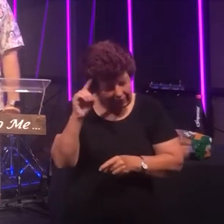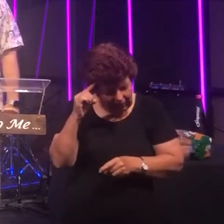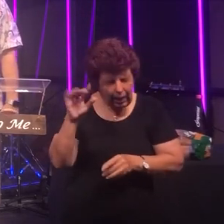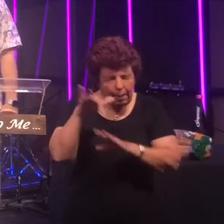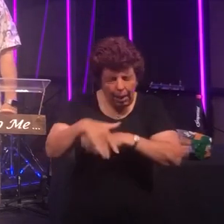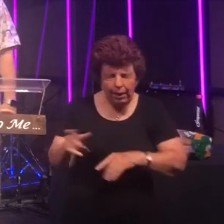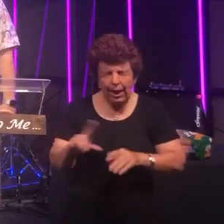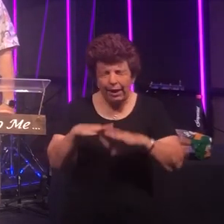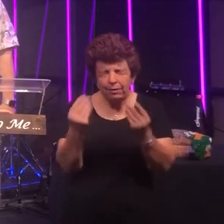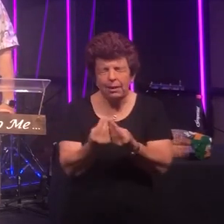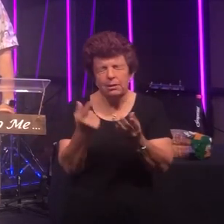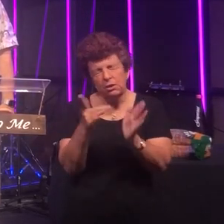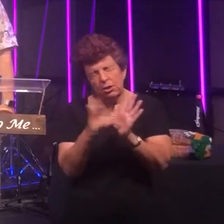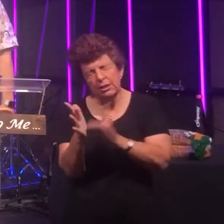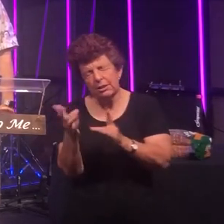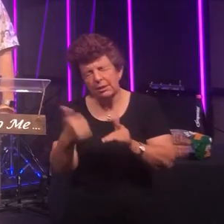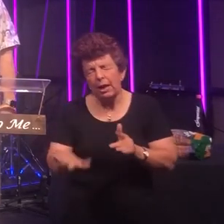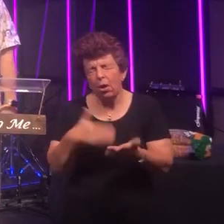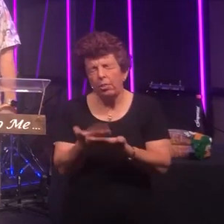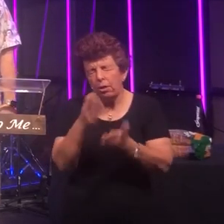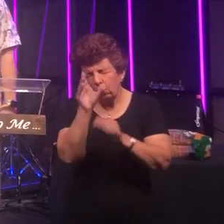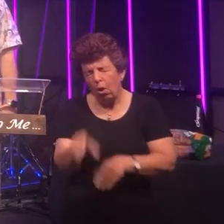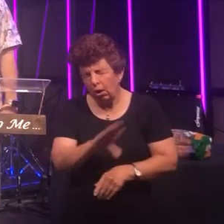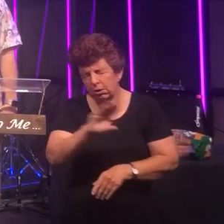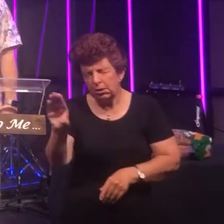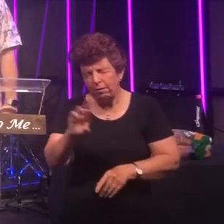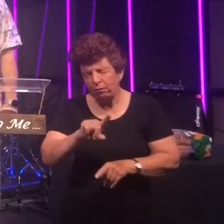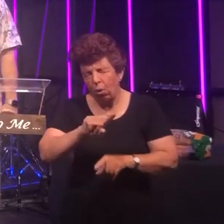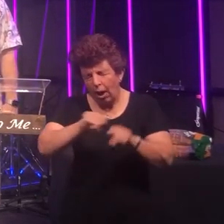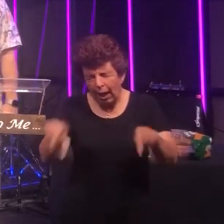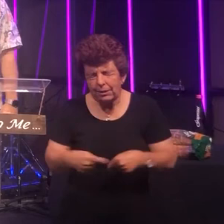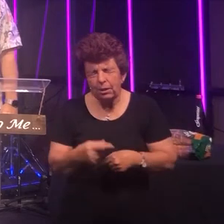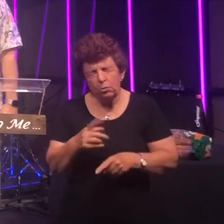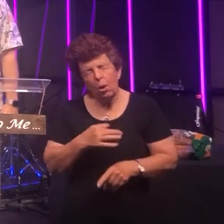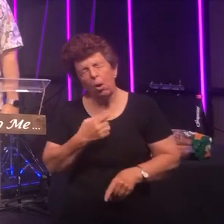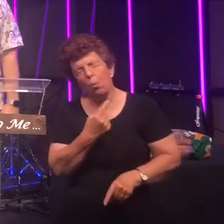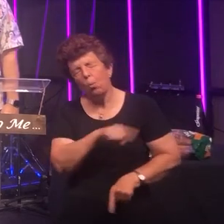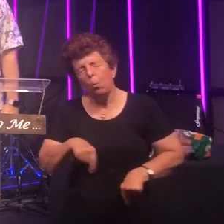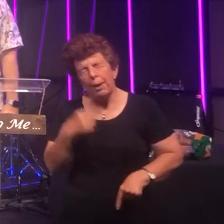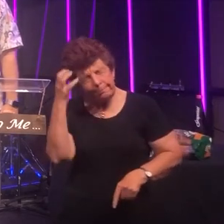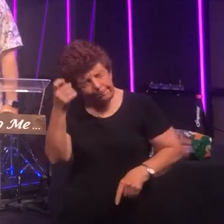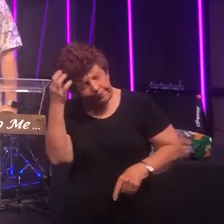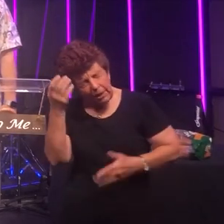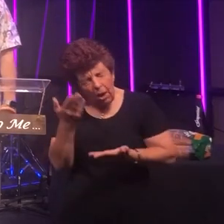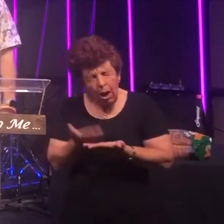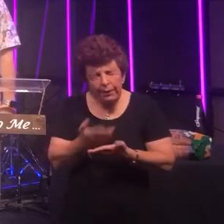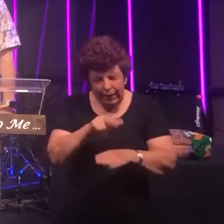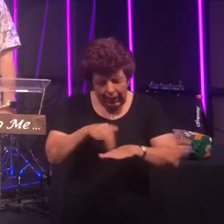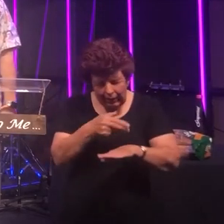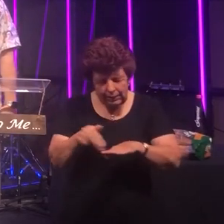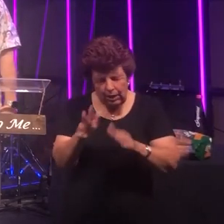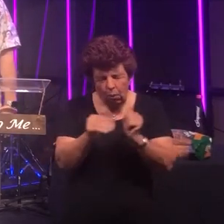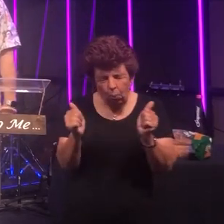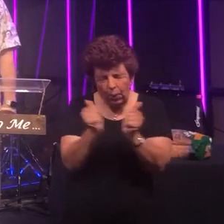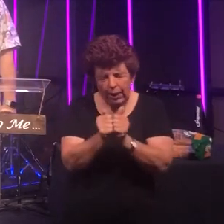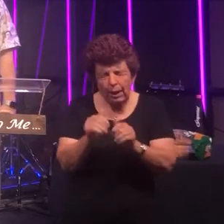done for us at the cross as we meditate on this Easter weekend about God's gift